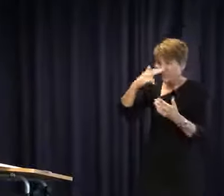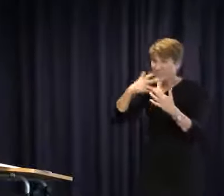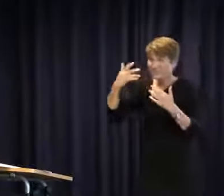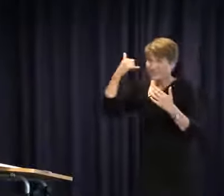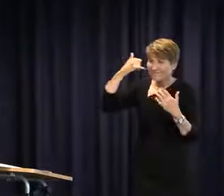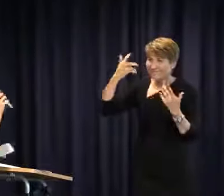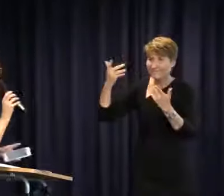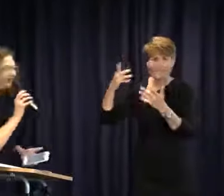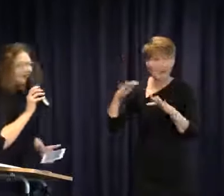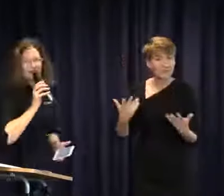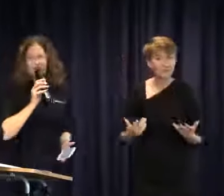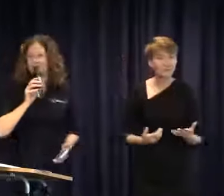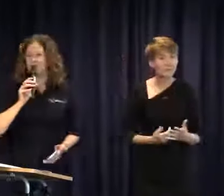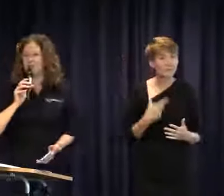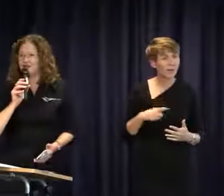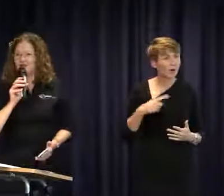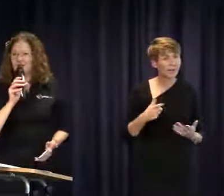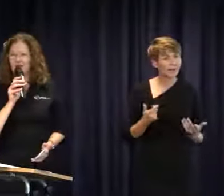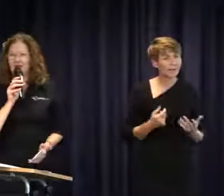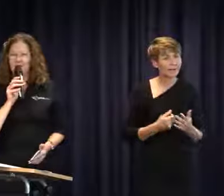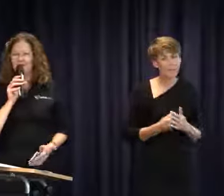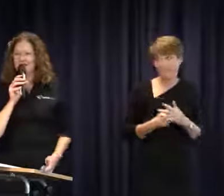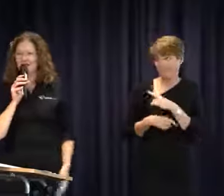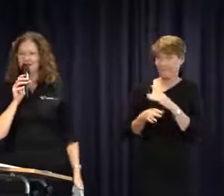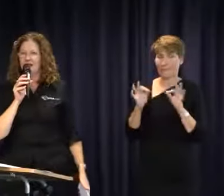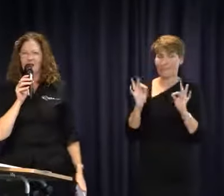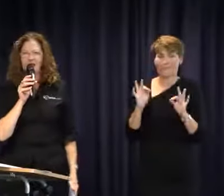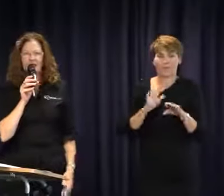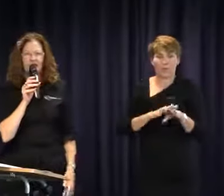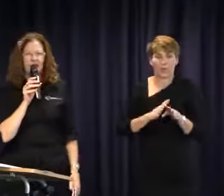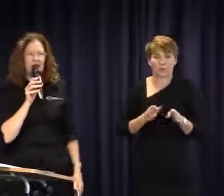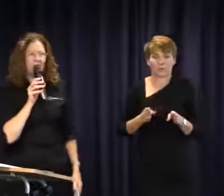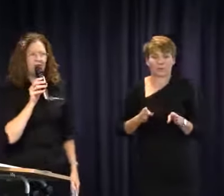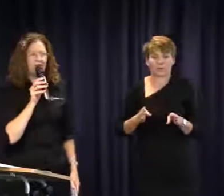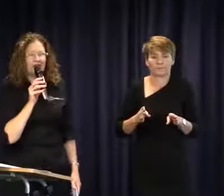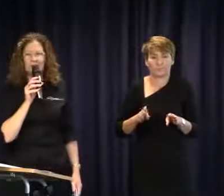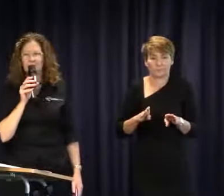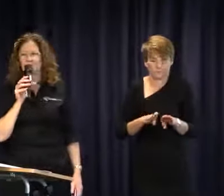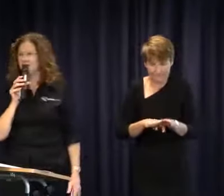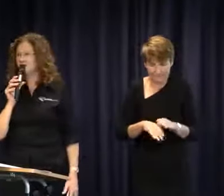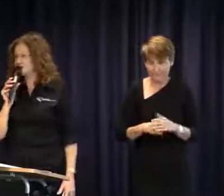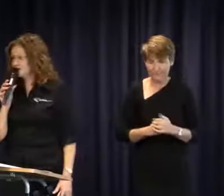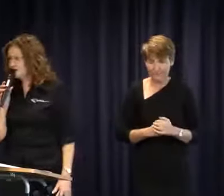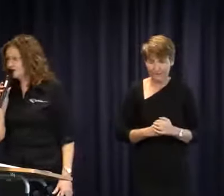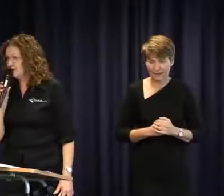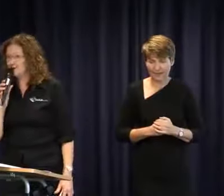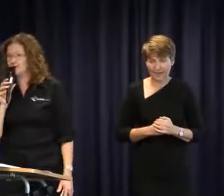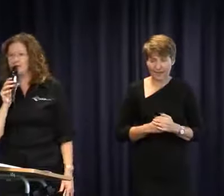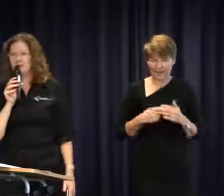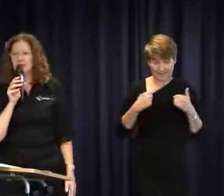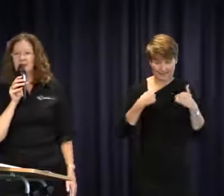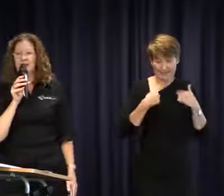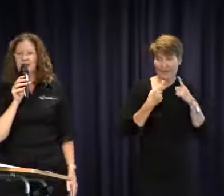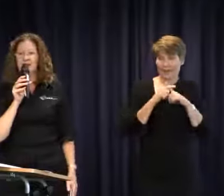What a perfect segue to closing up for today. I had in my mind and so did Deaf Victoria